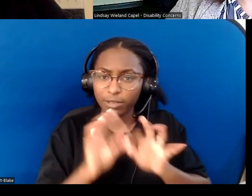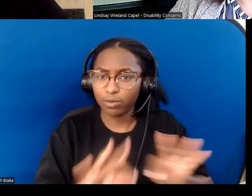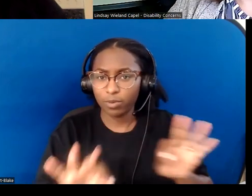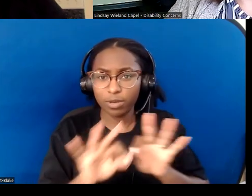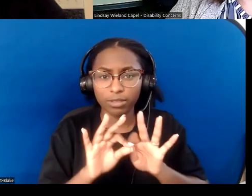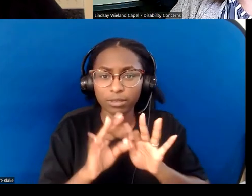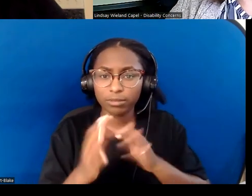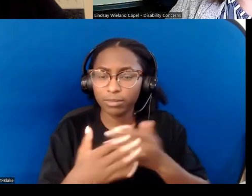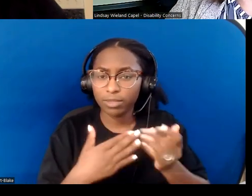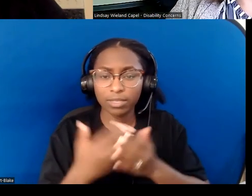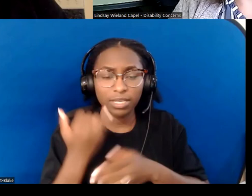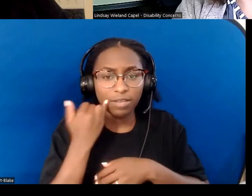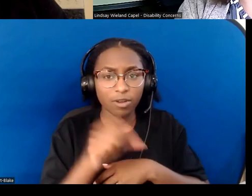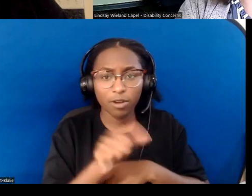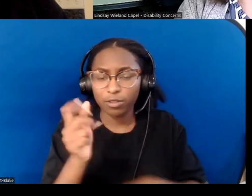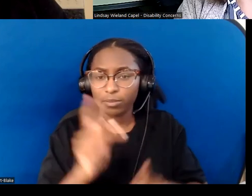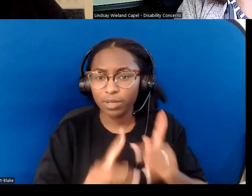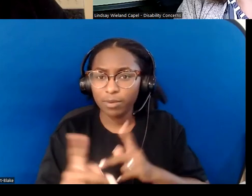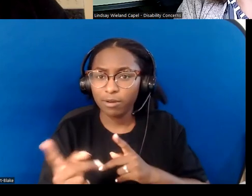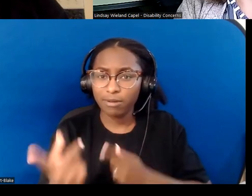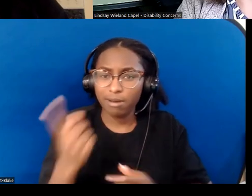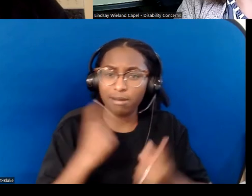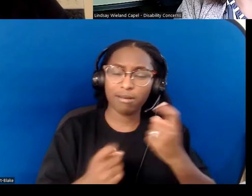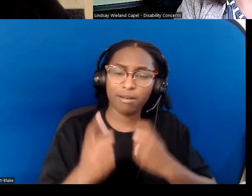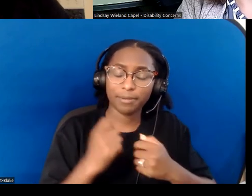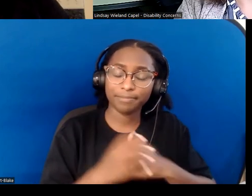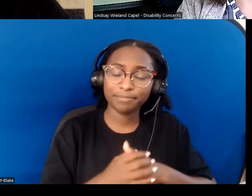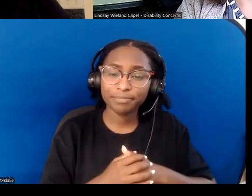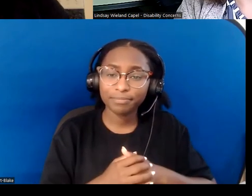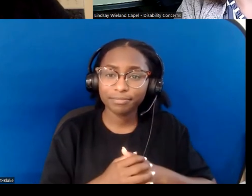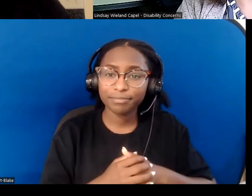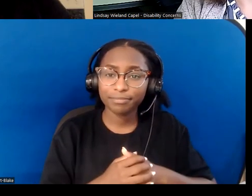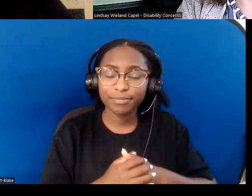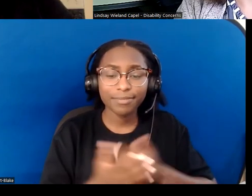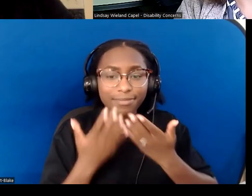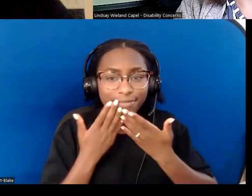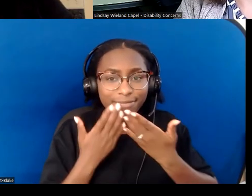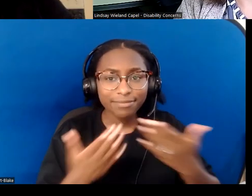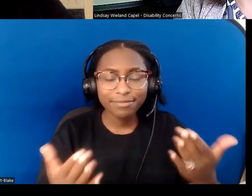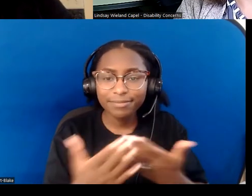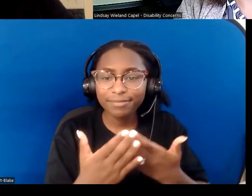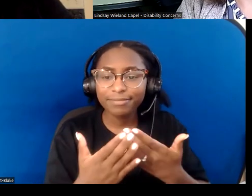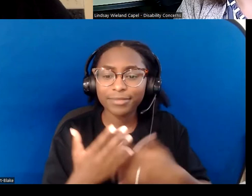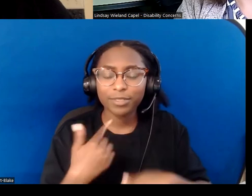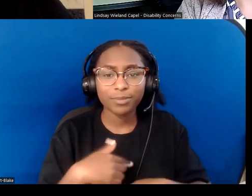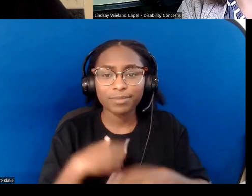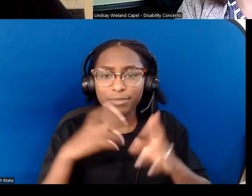Thanks, friends. This has been an honor and a privilege, and we've been delighted to share these two days with you,